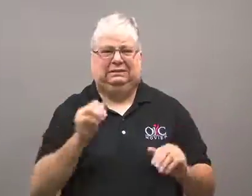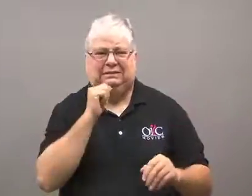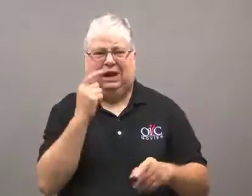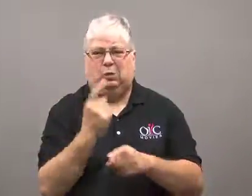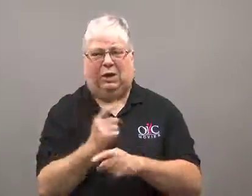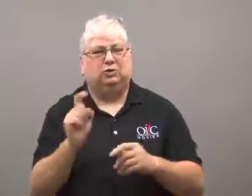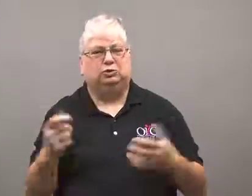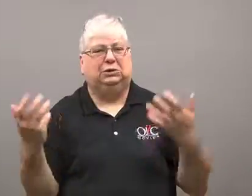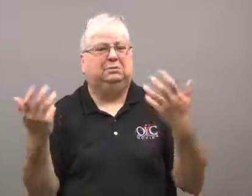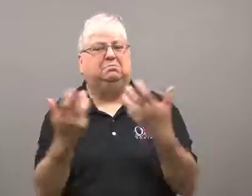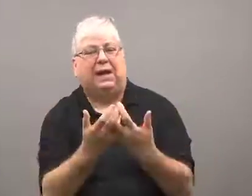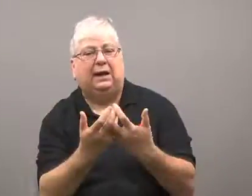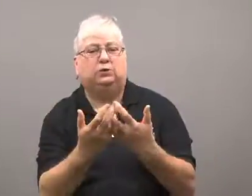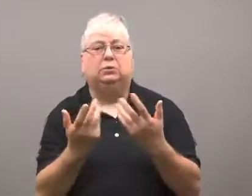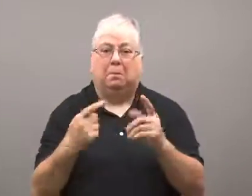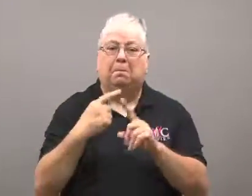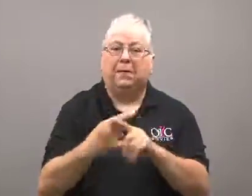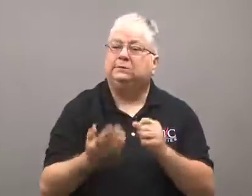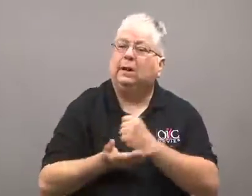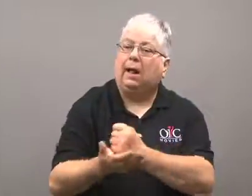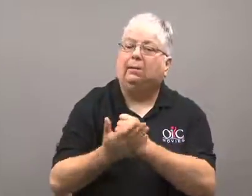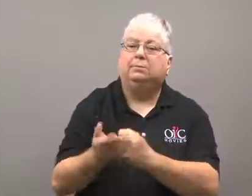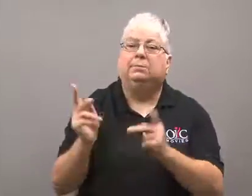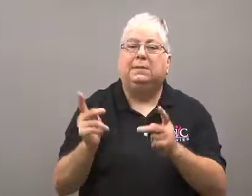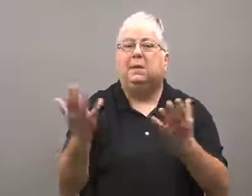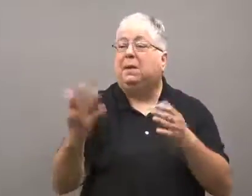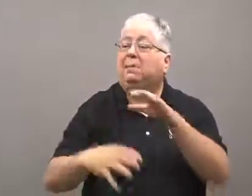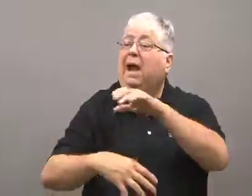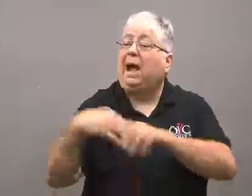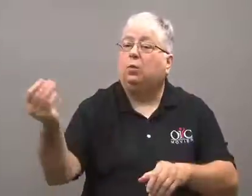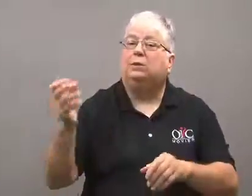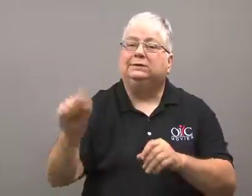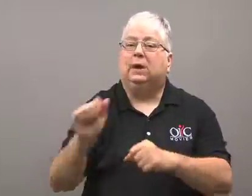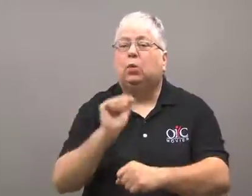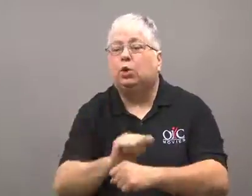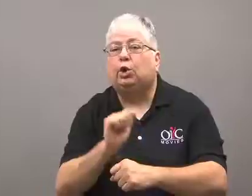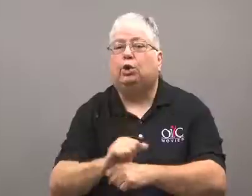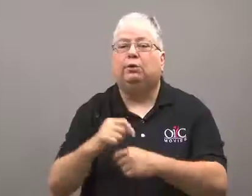It should match the crime, and provide help so they can work once they get out.